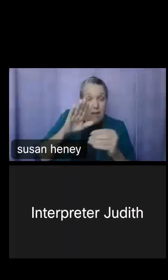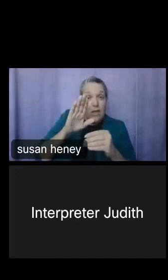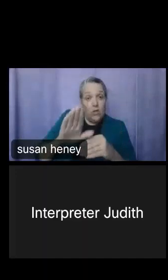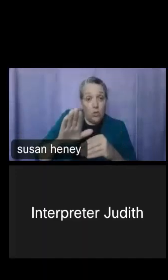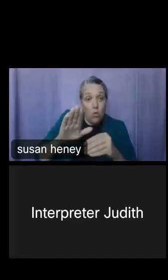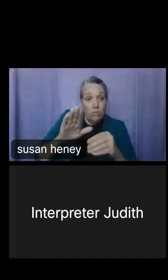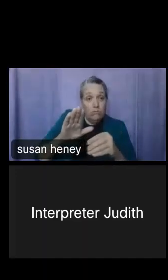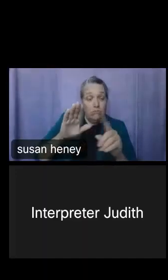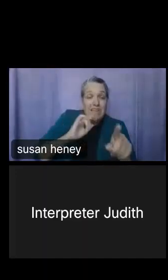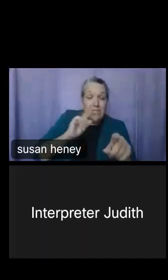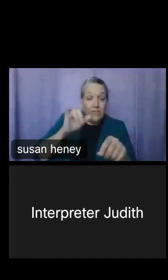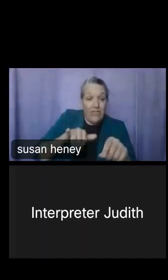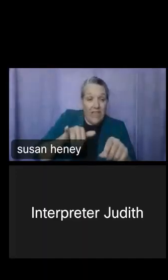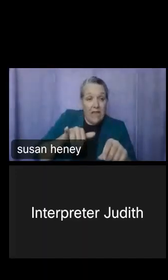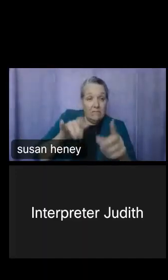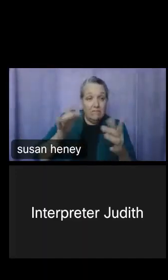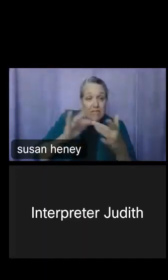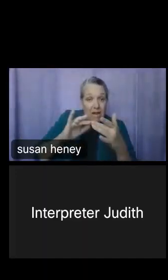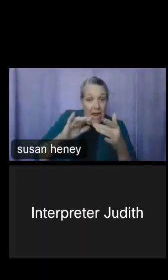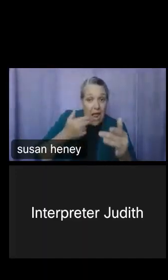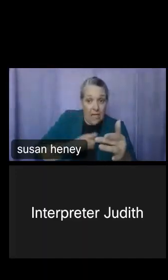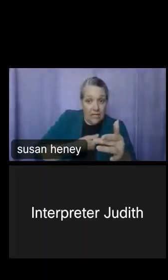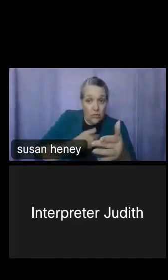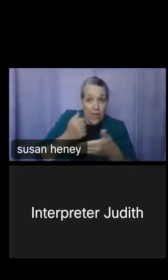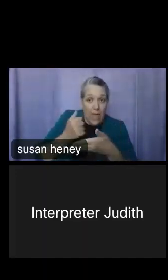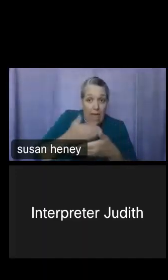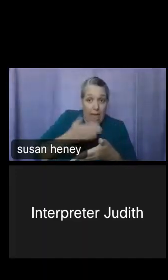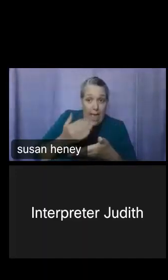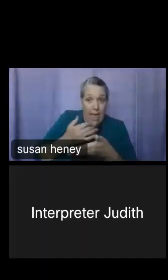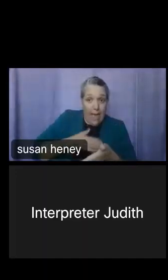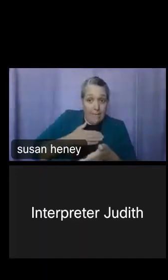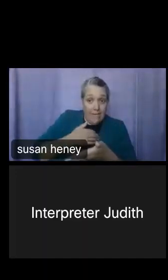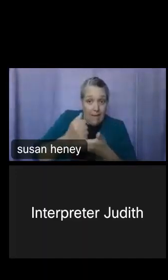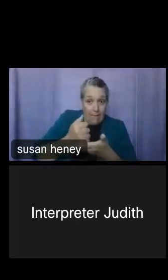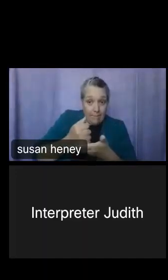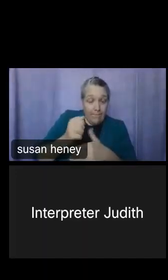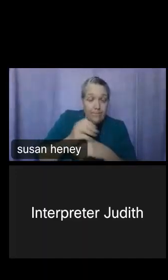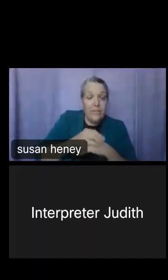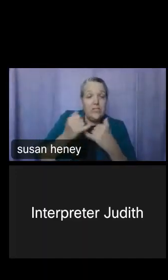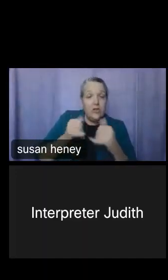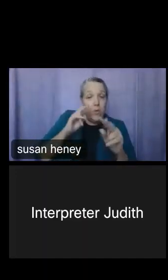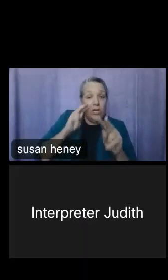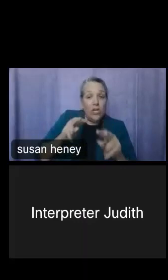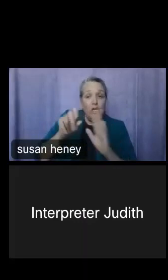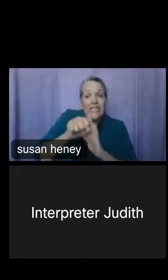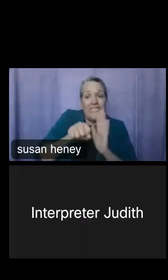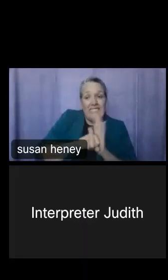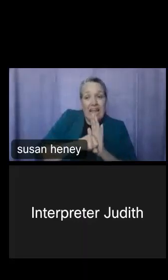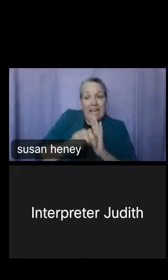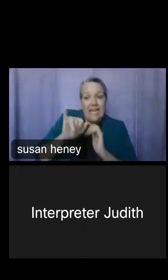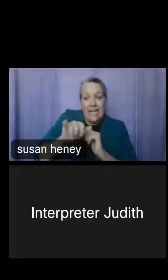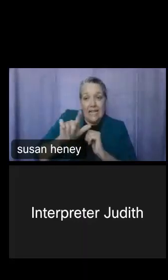But we're going to go with State, and we're going to select Illinois, and then we're going